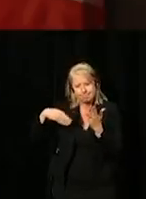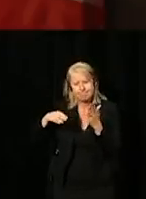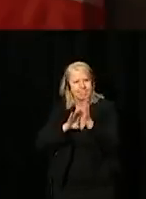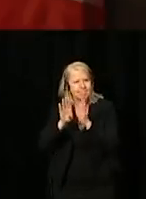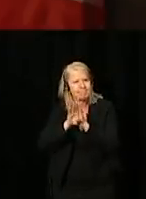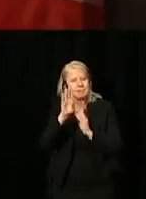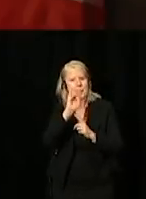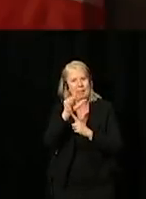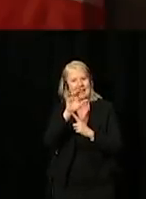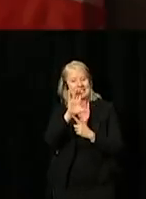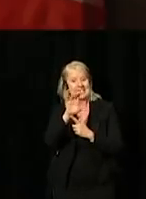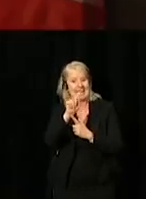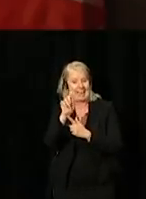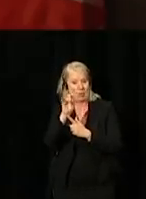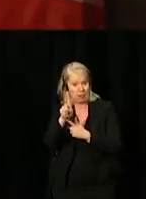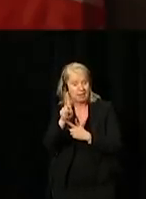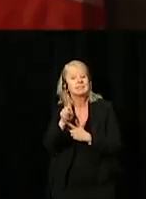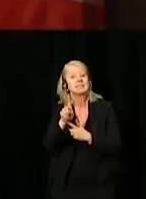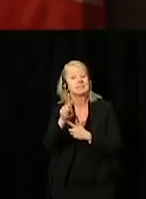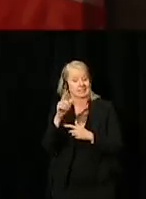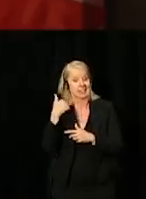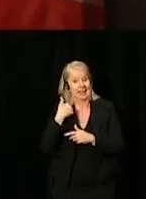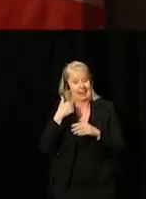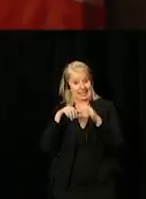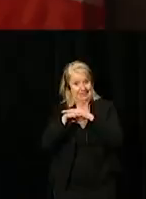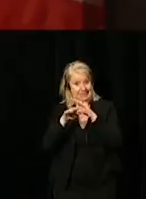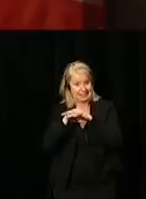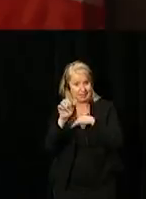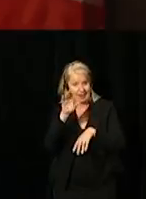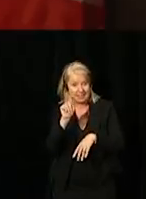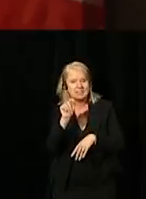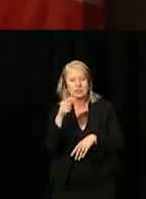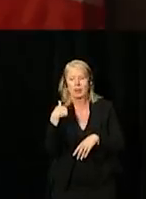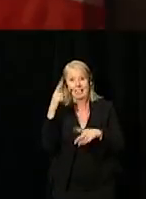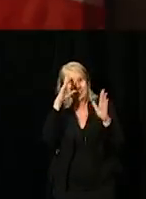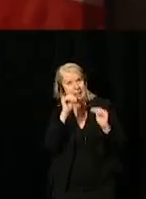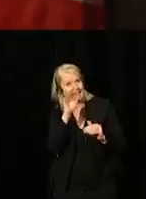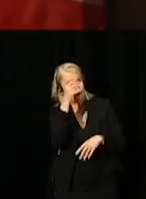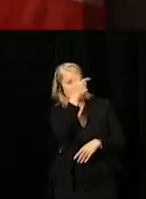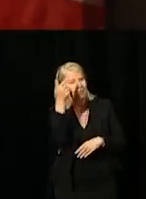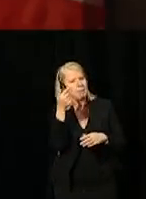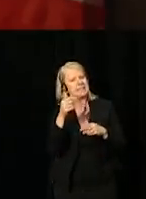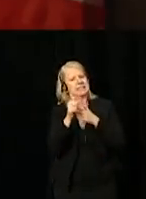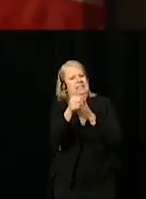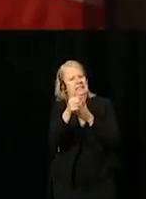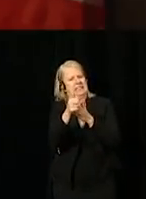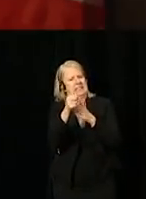the Accessible Canada Act, Canadians expect the government of Canada to lead by example when it comes to accessibility.